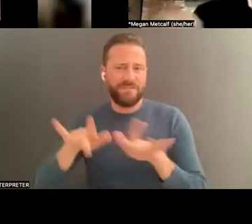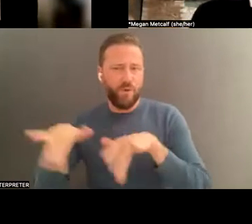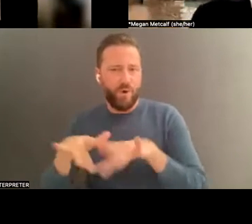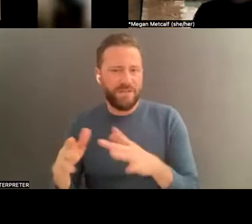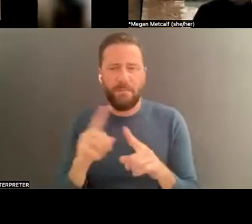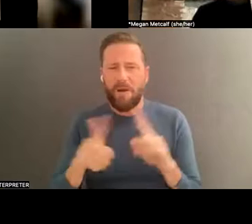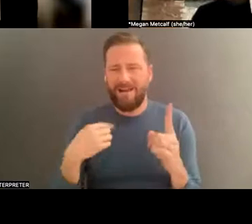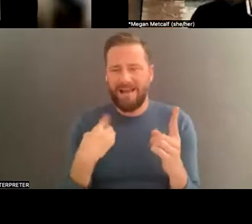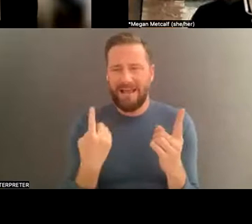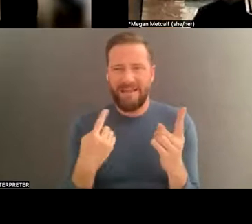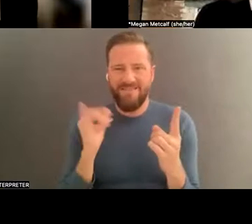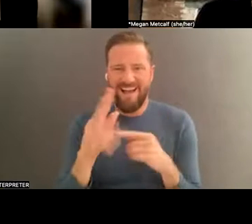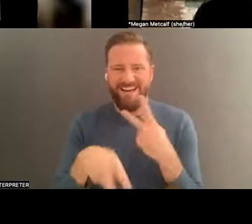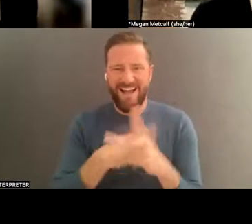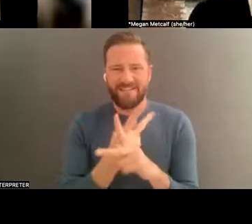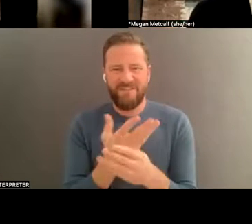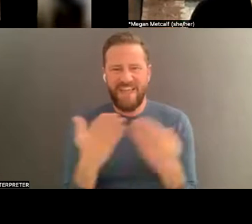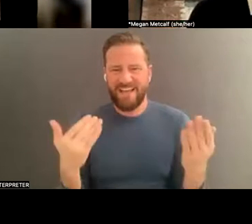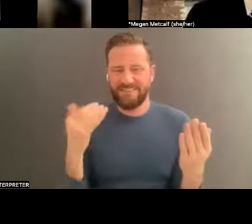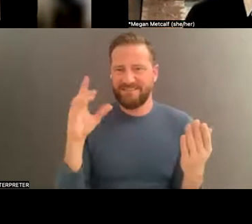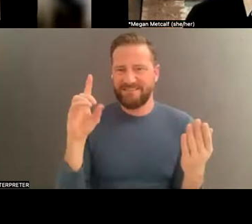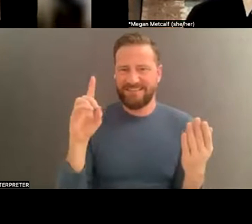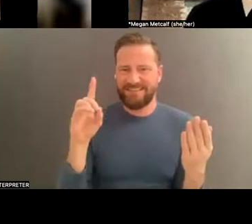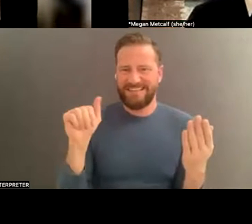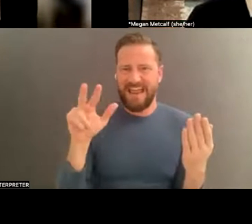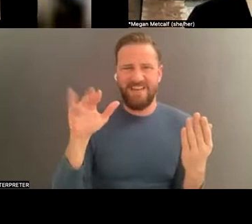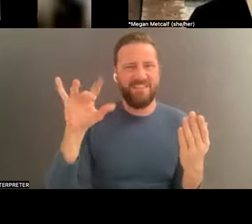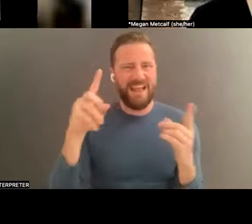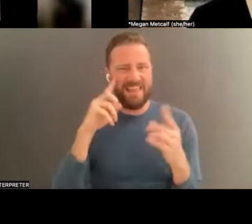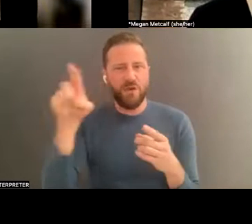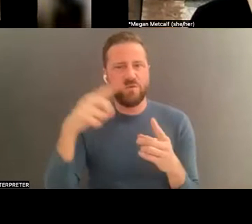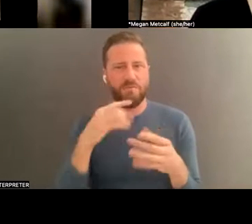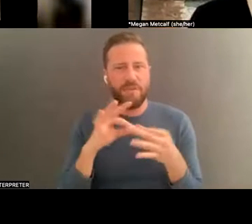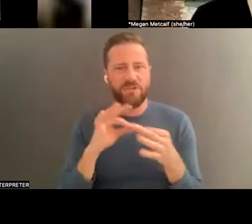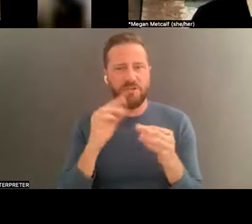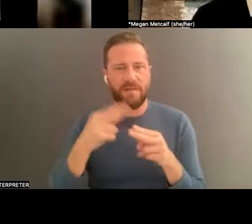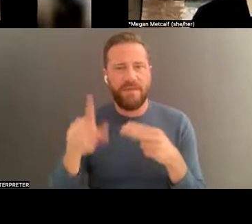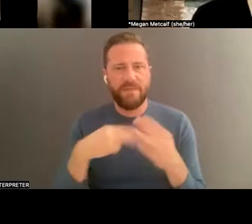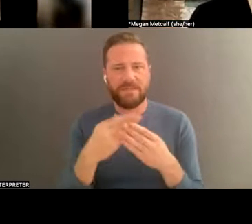a scholar. But those kinds of things, and David, I think you referred to this in the commodification